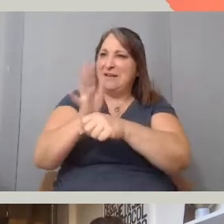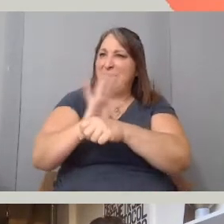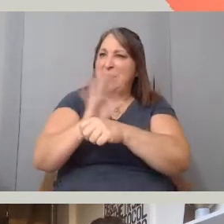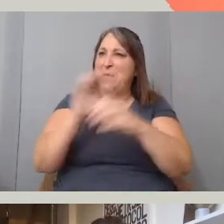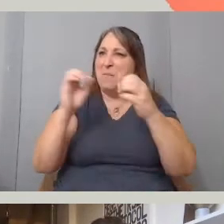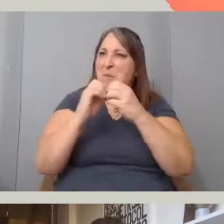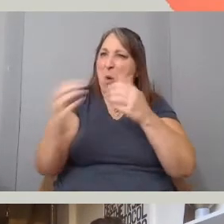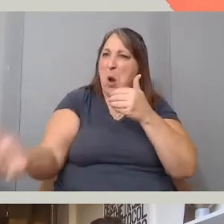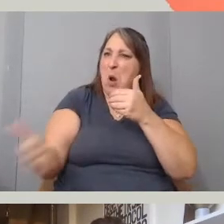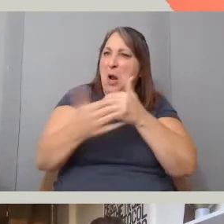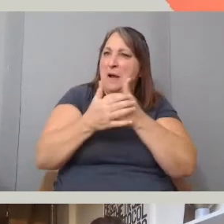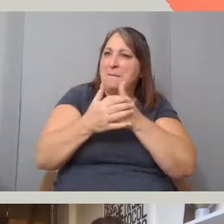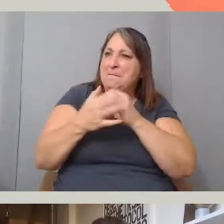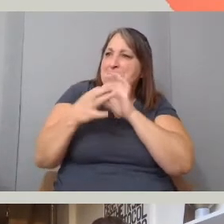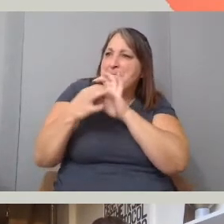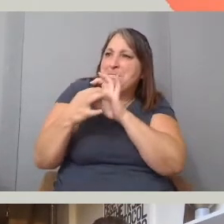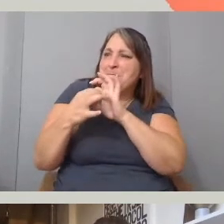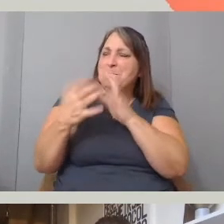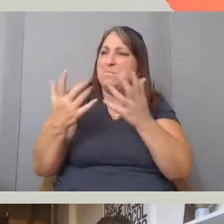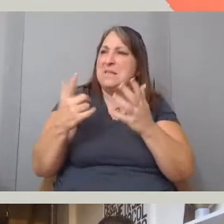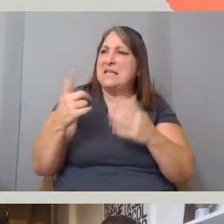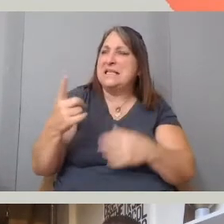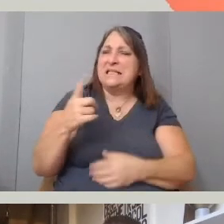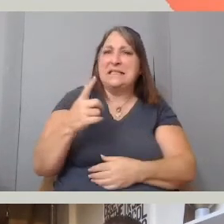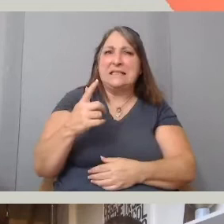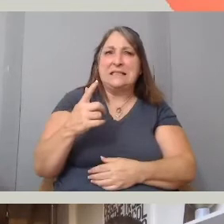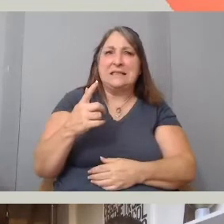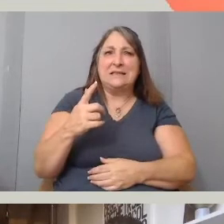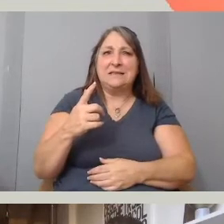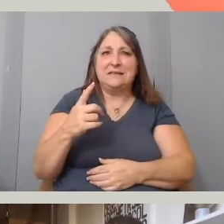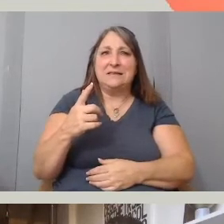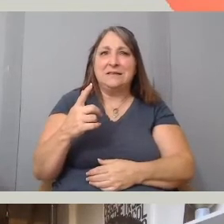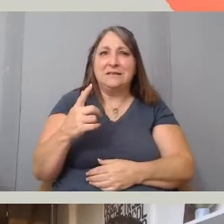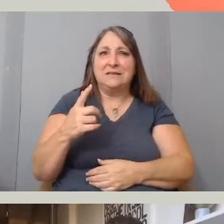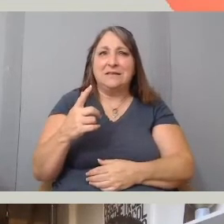which is you rarely see them on camera.